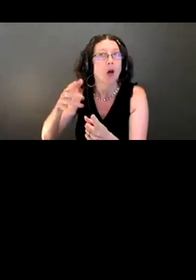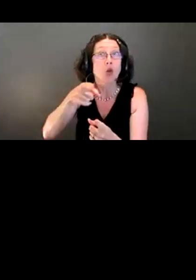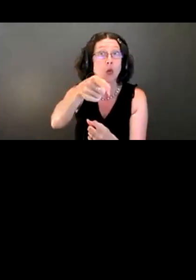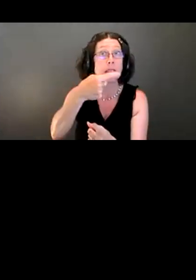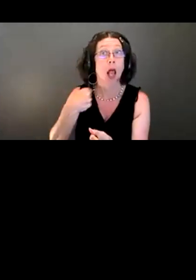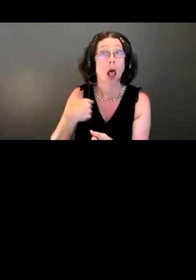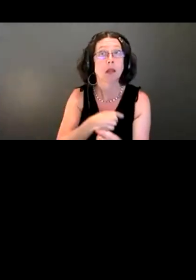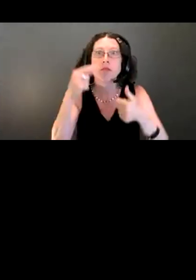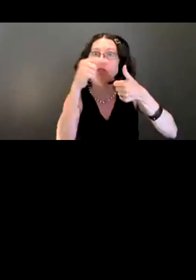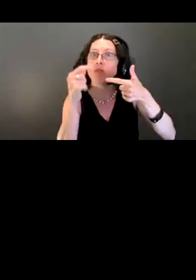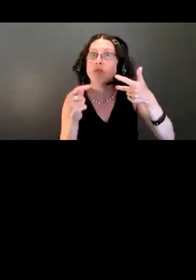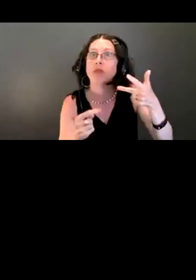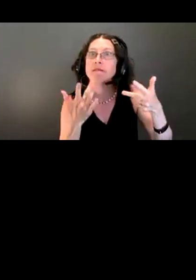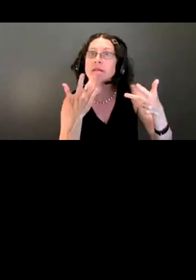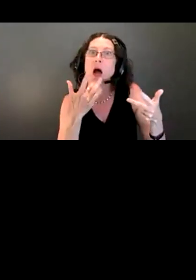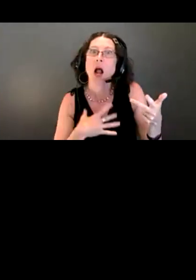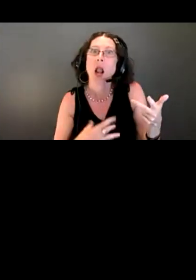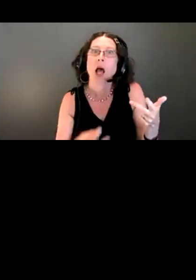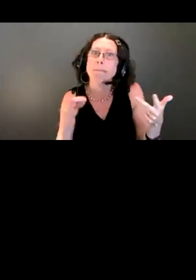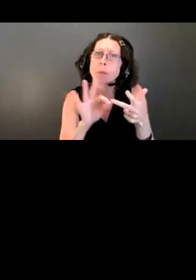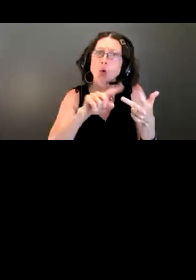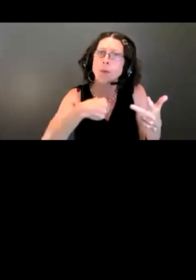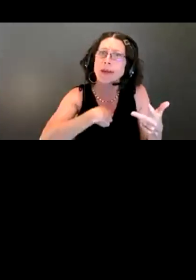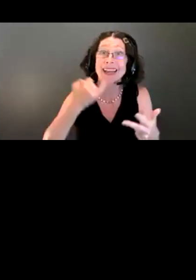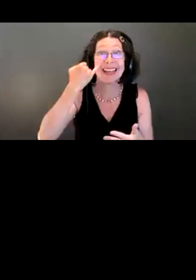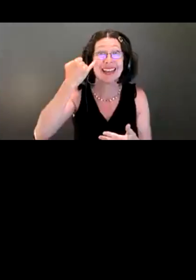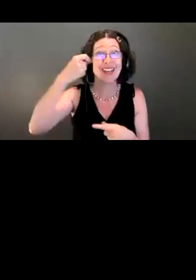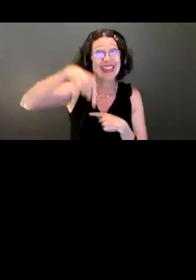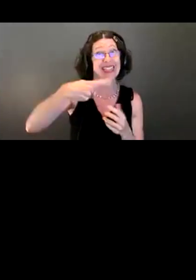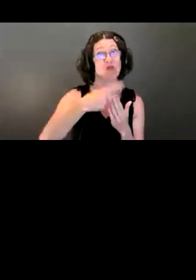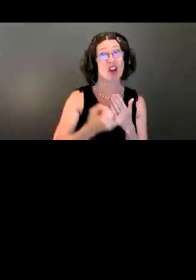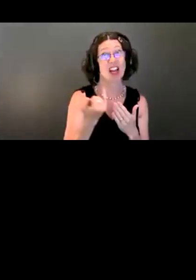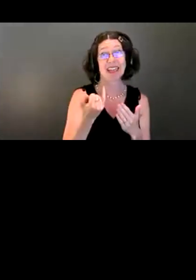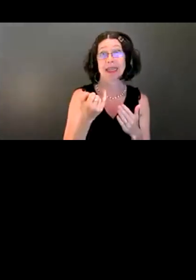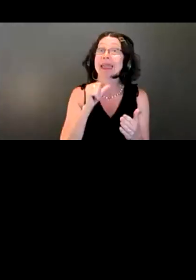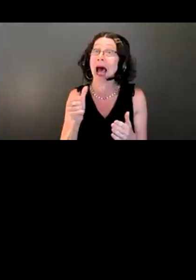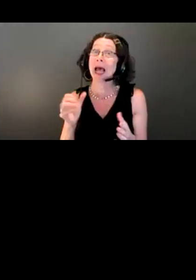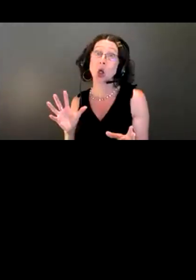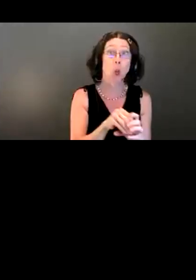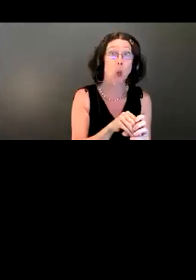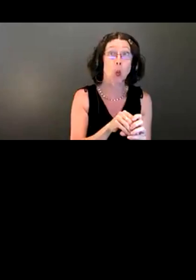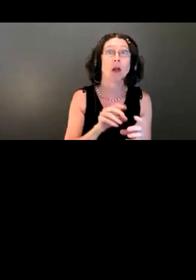see it in this end result, it doesn't mean we didn't hear you. It just means that we are keeping it, and we're going to